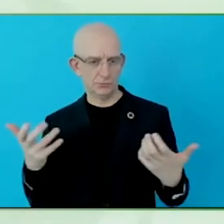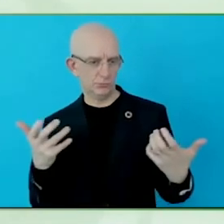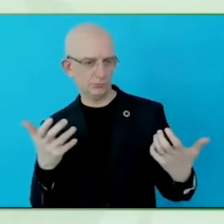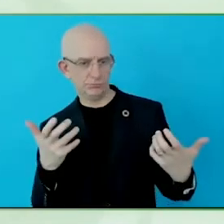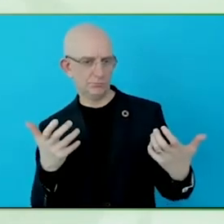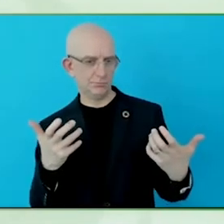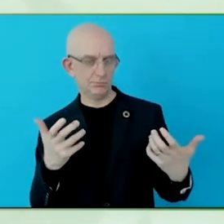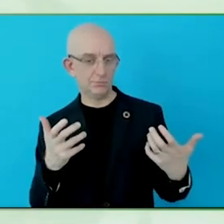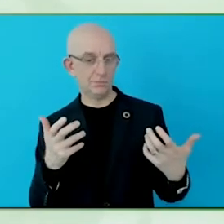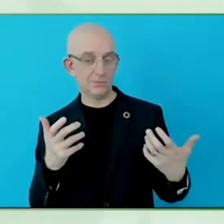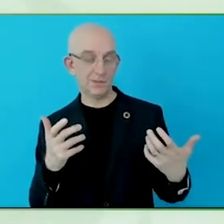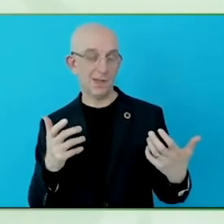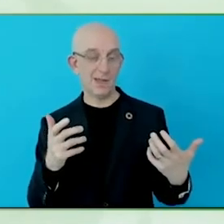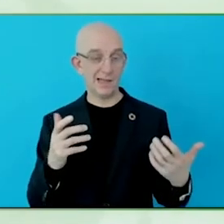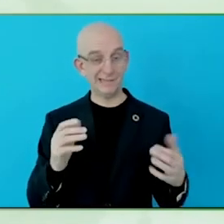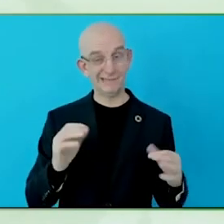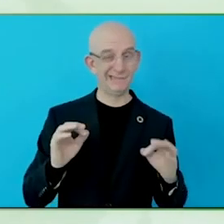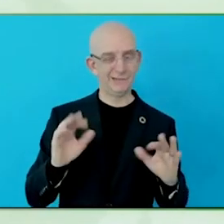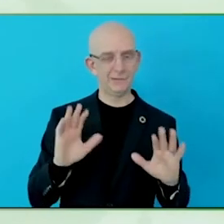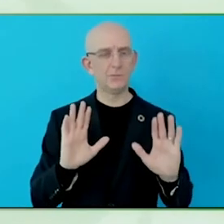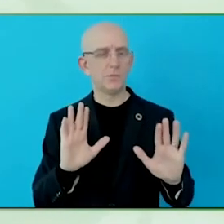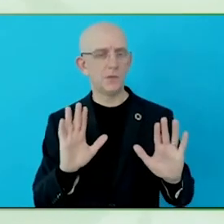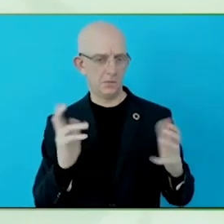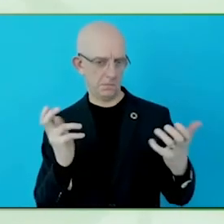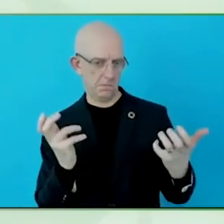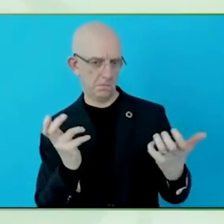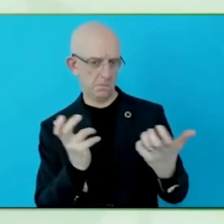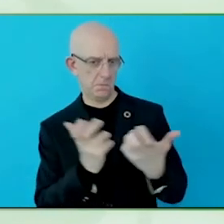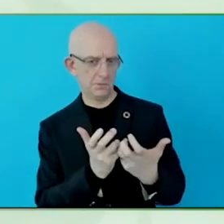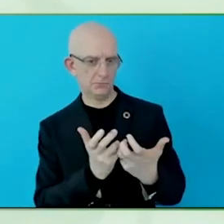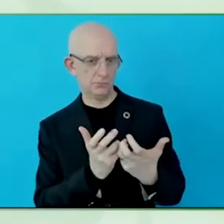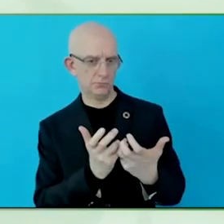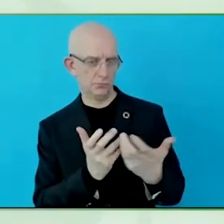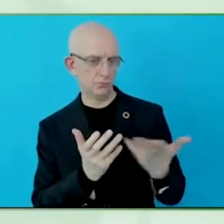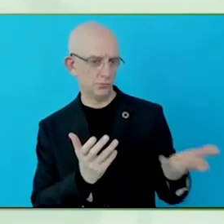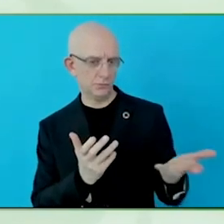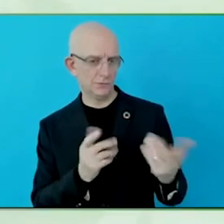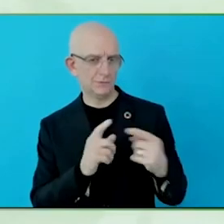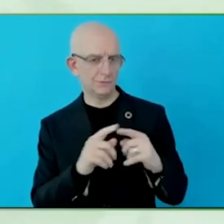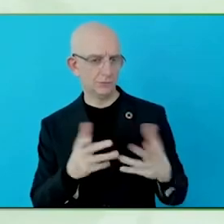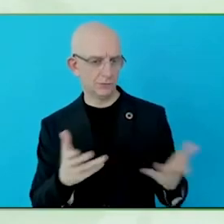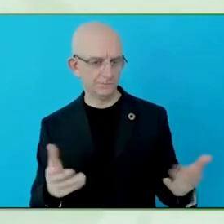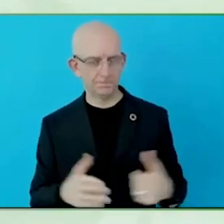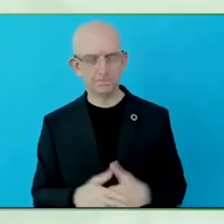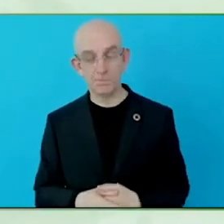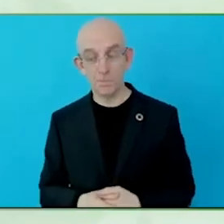I will start with the digital and self-serving space.